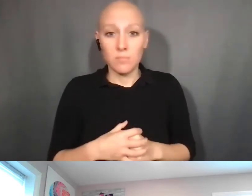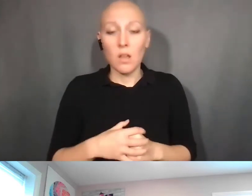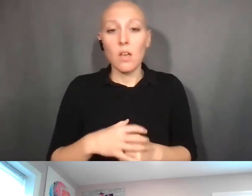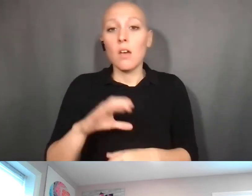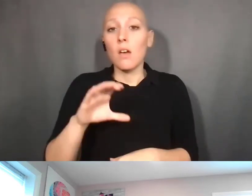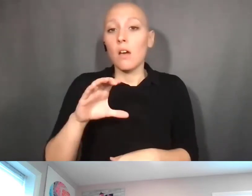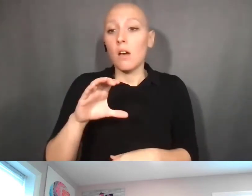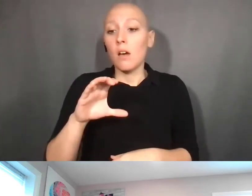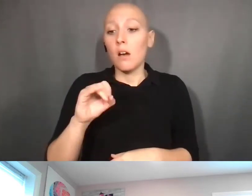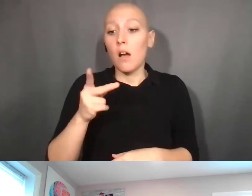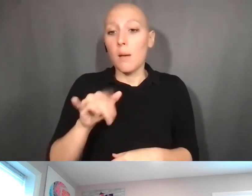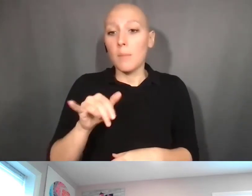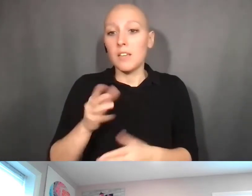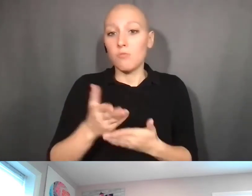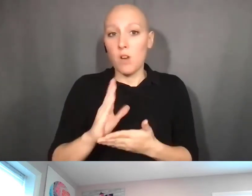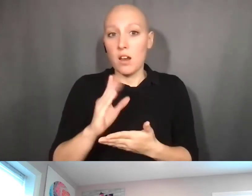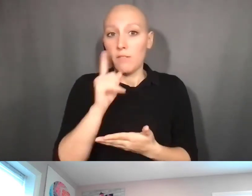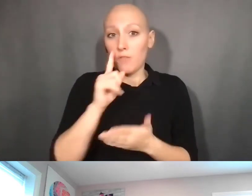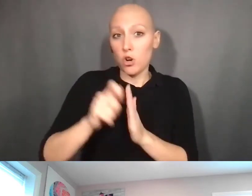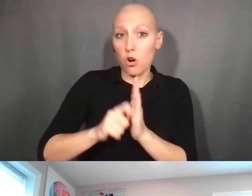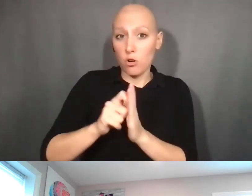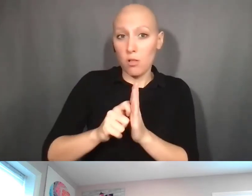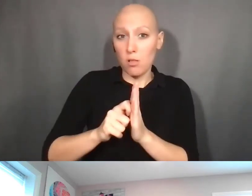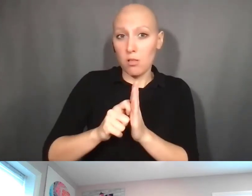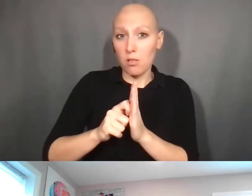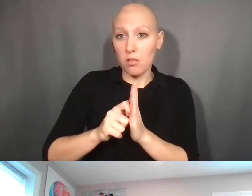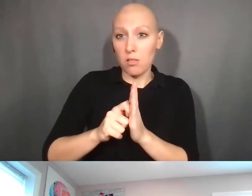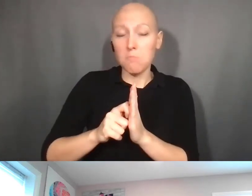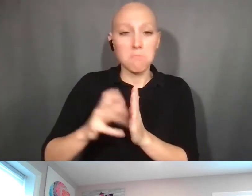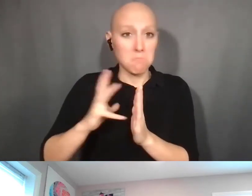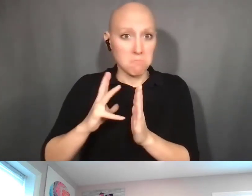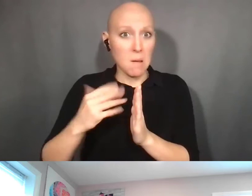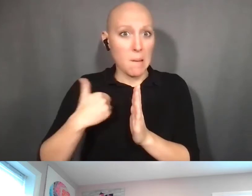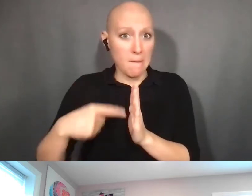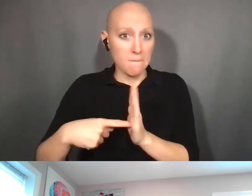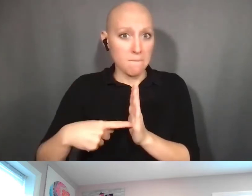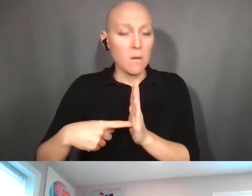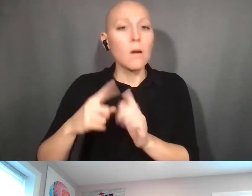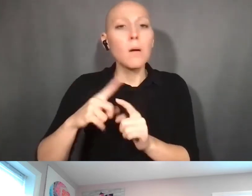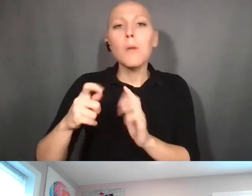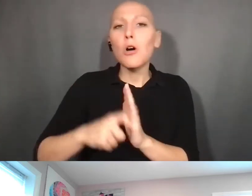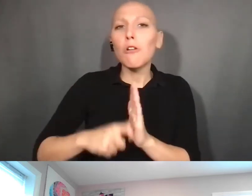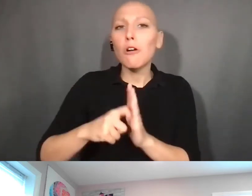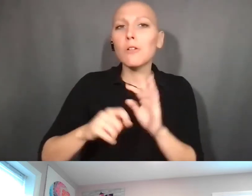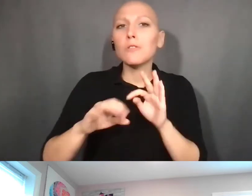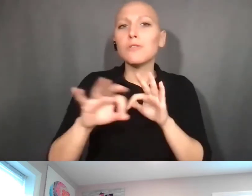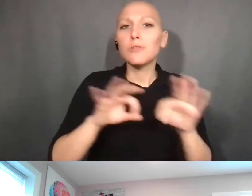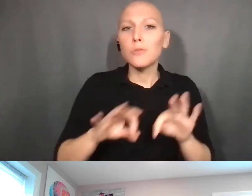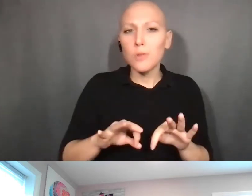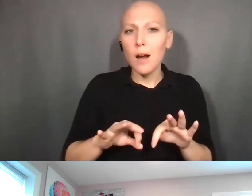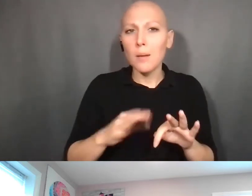but the article describes my invention. The article describes what is, or may be, patentable. And then at that point